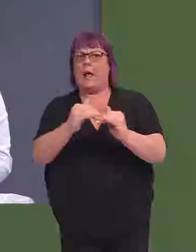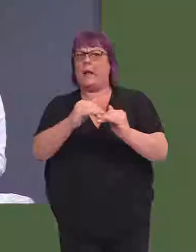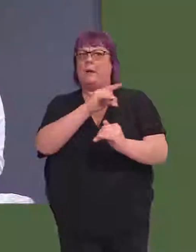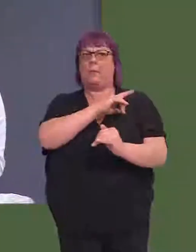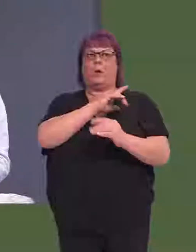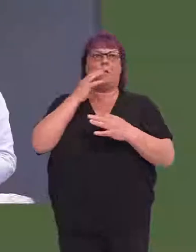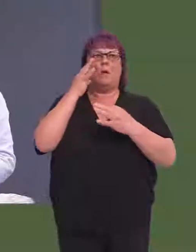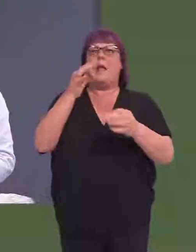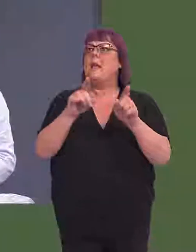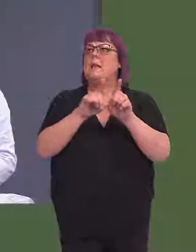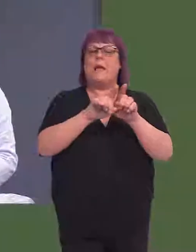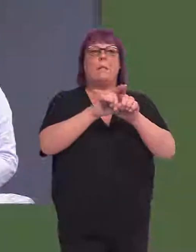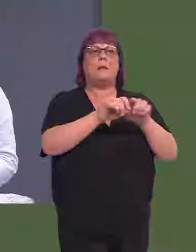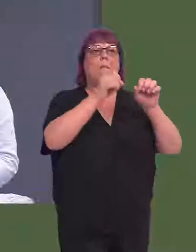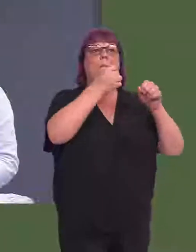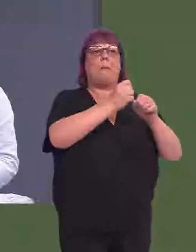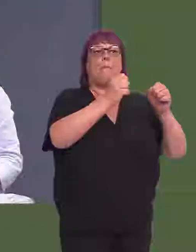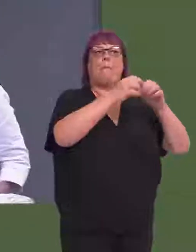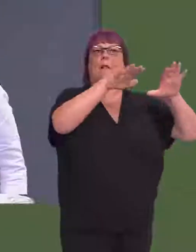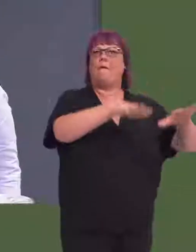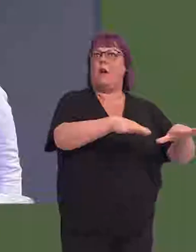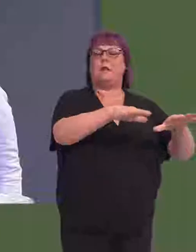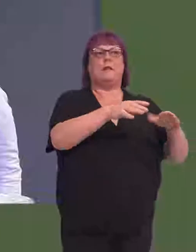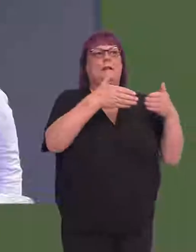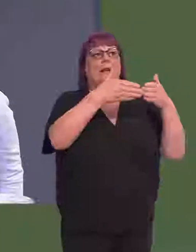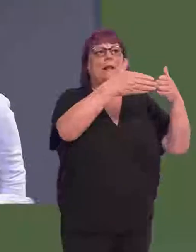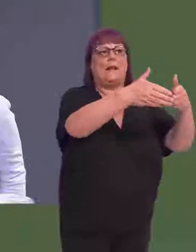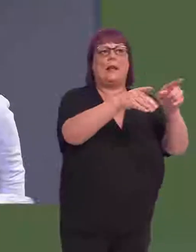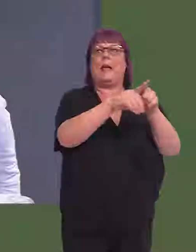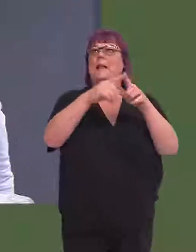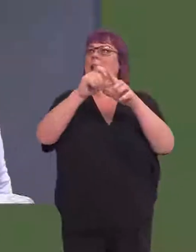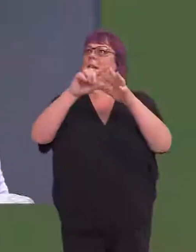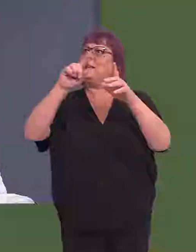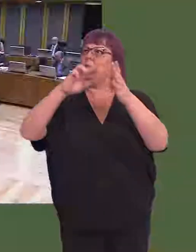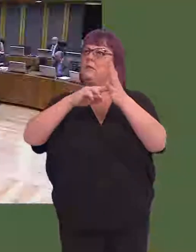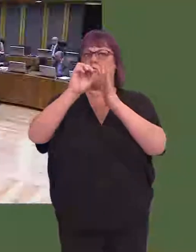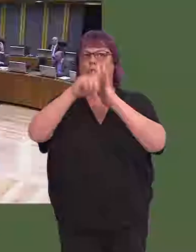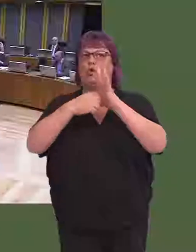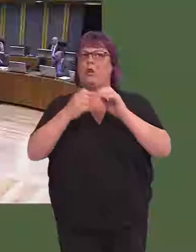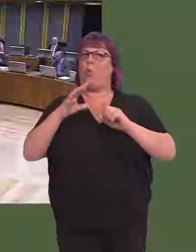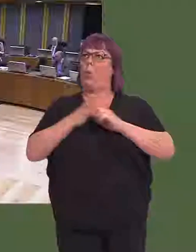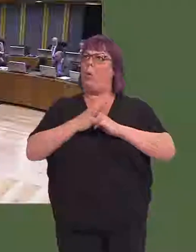that could be as successful as Titanic Belfast or even the Eden Project in Cornwall? Carwyn Jones AM: Well, I'm aware of the report.